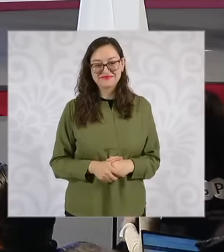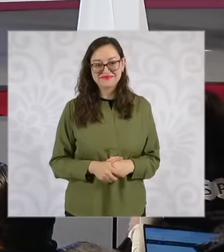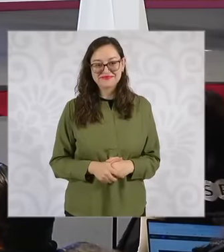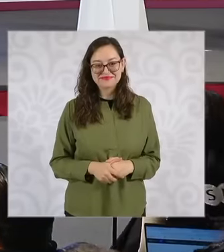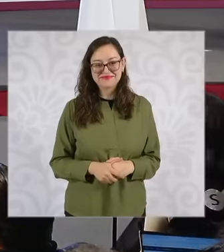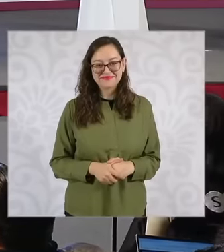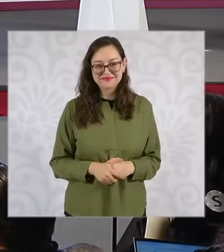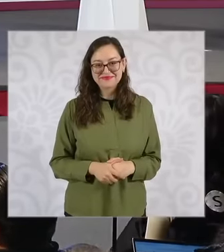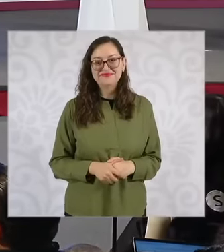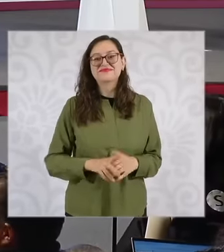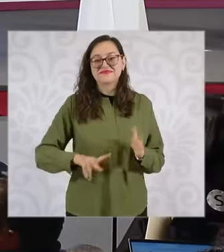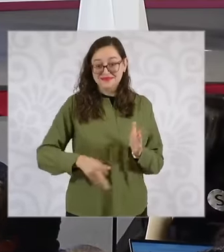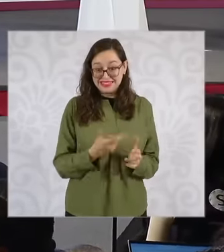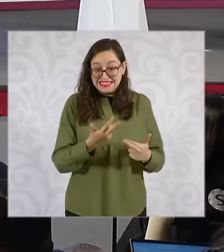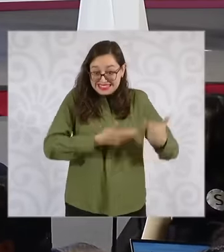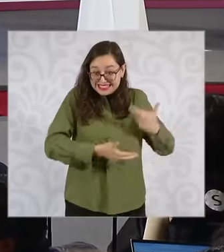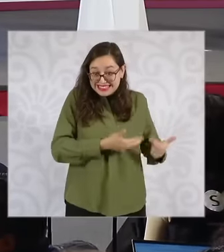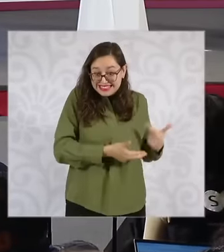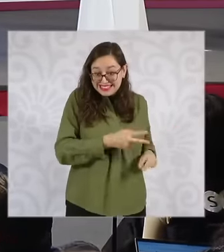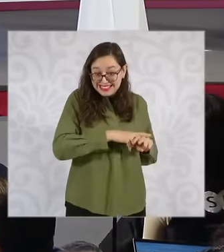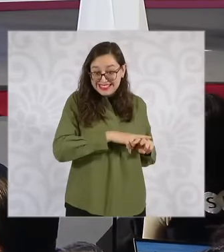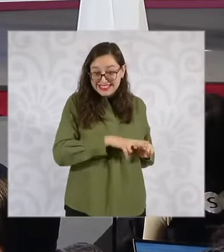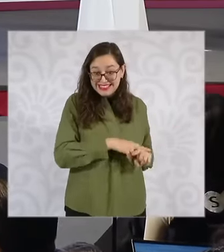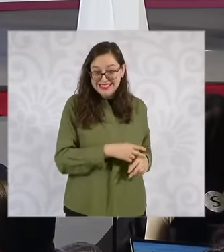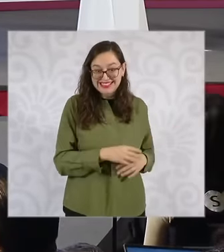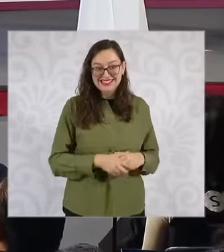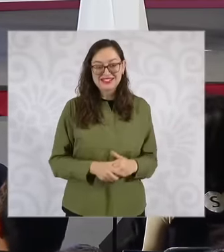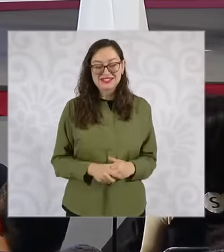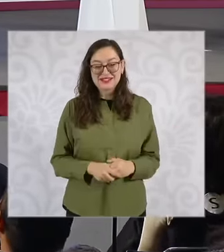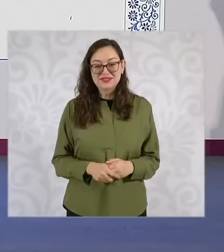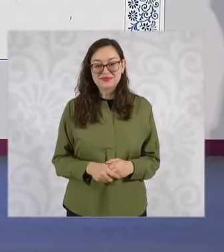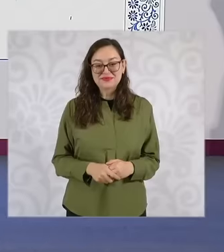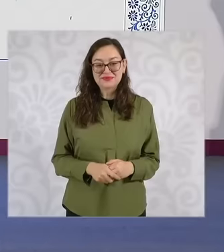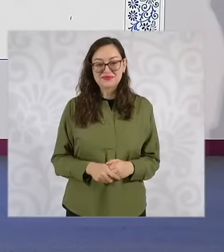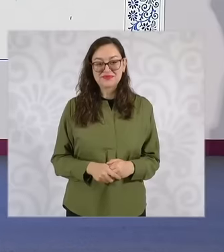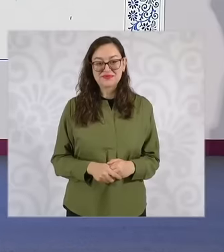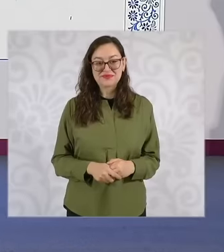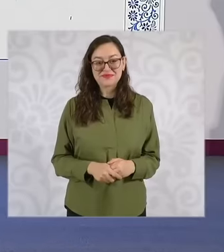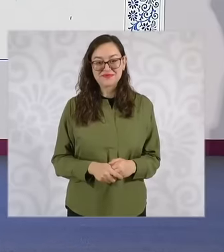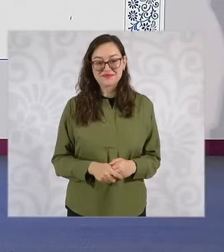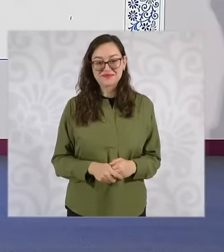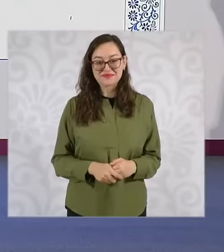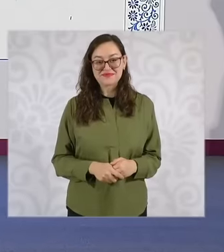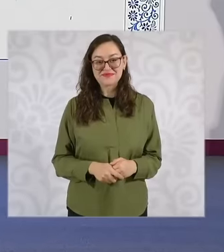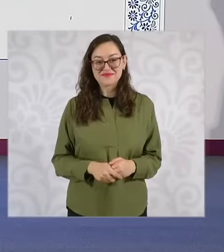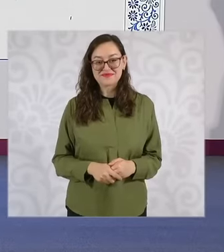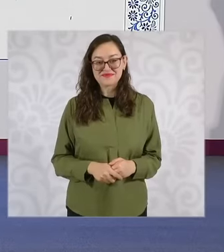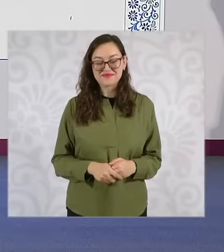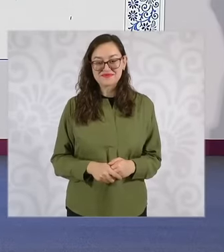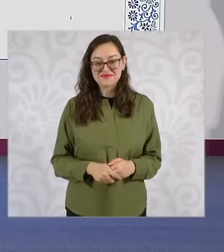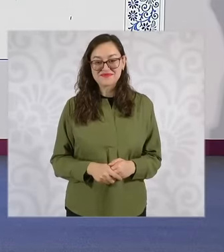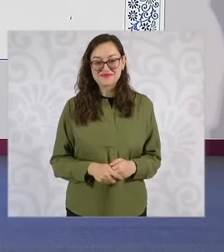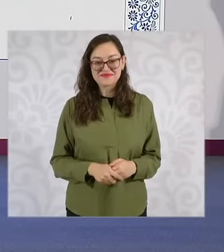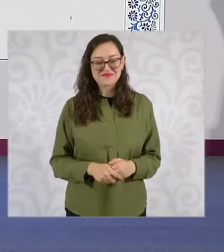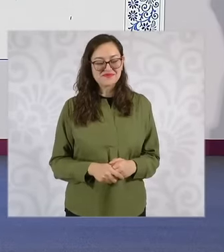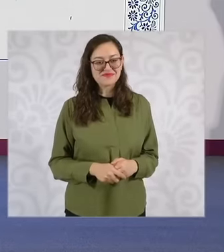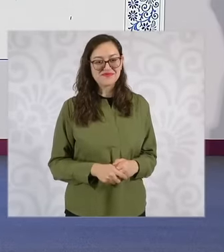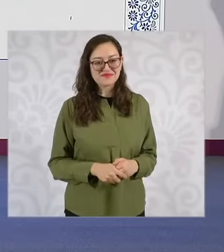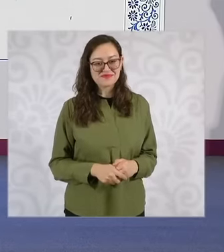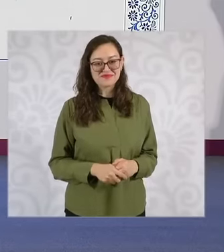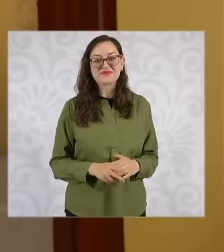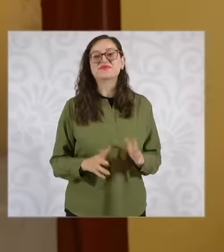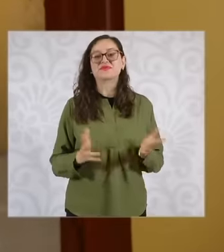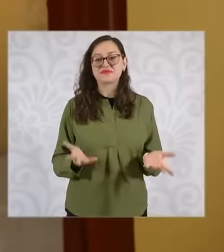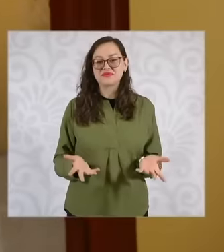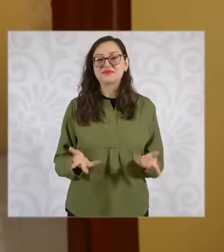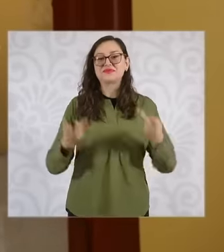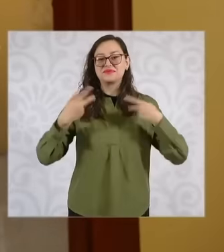I start again the last one How can the person access How will people find out